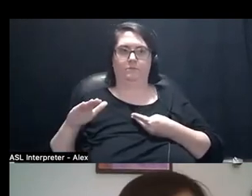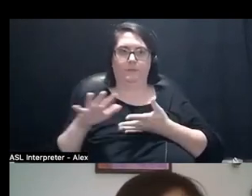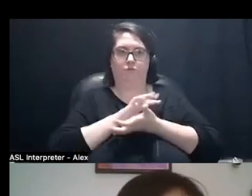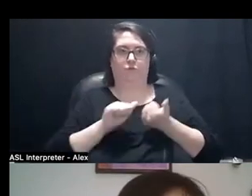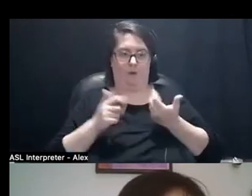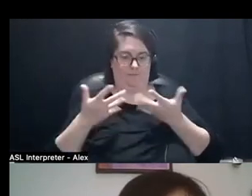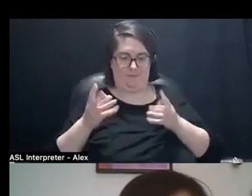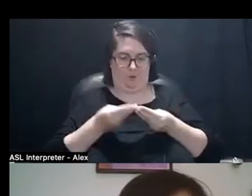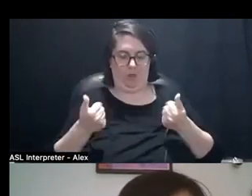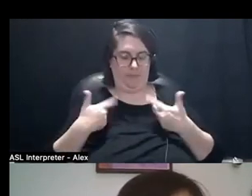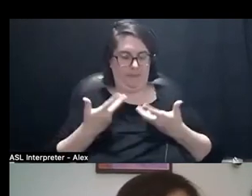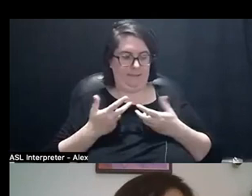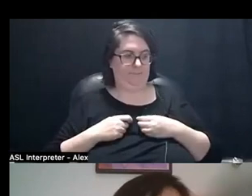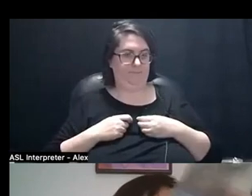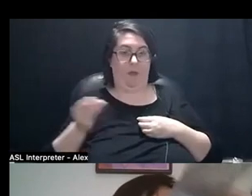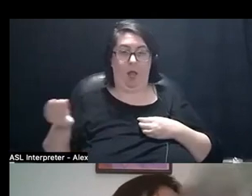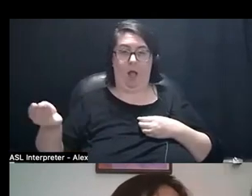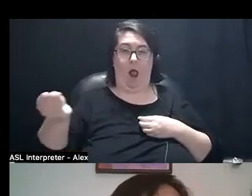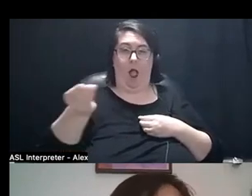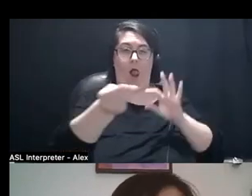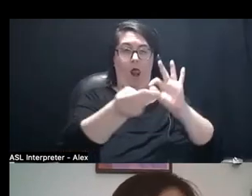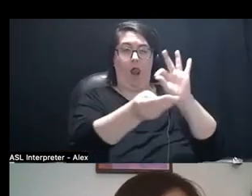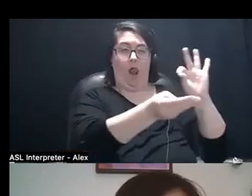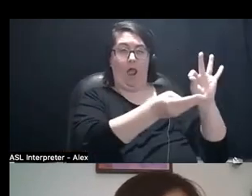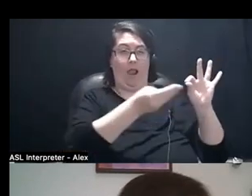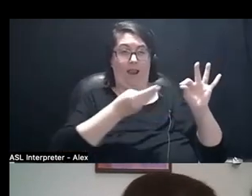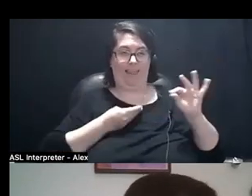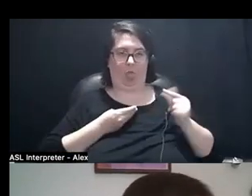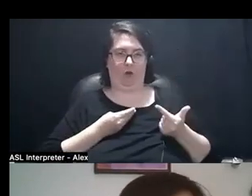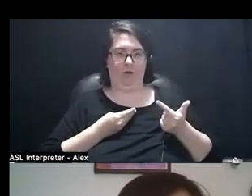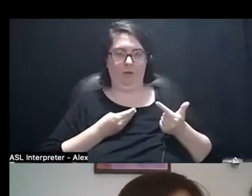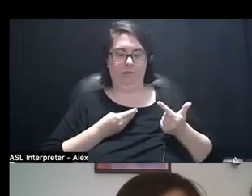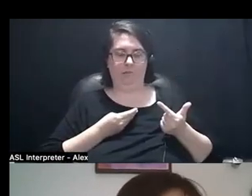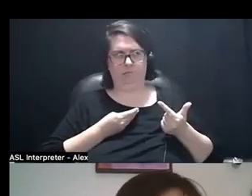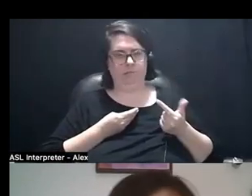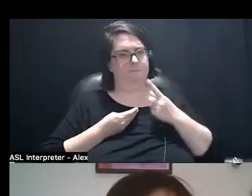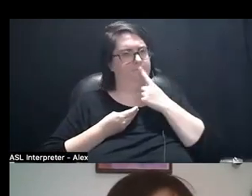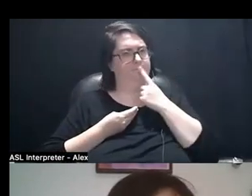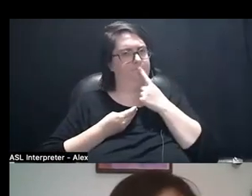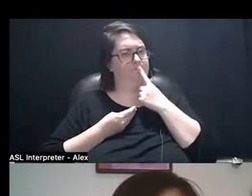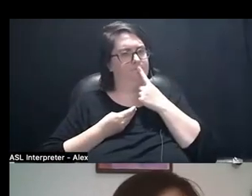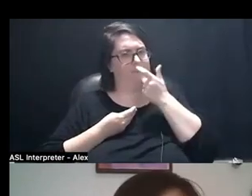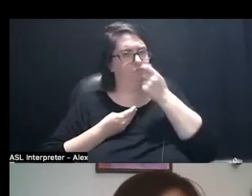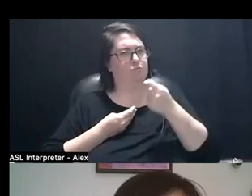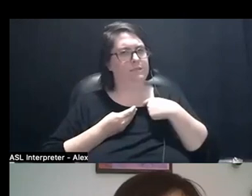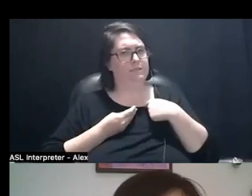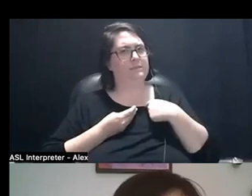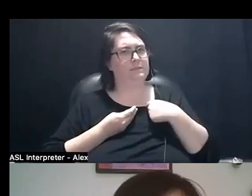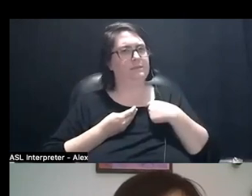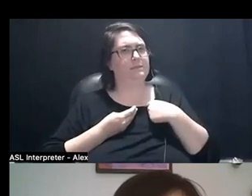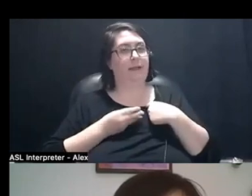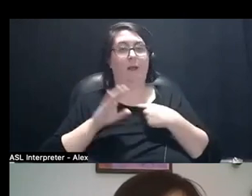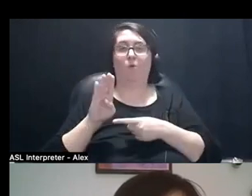And so I kind of thought like, oh, that's kind of funny to think about something so like finite like bronze